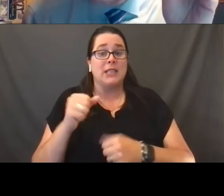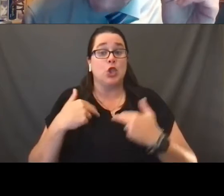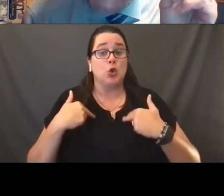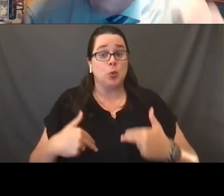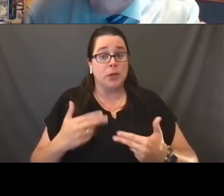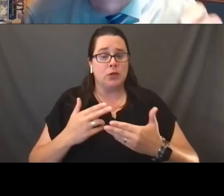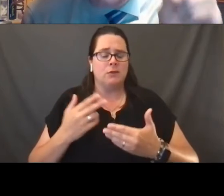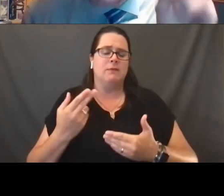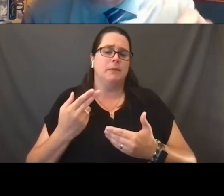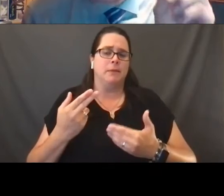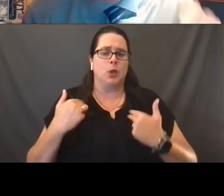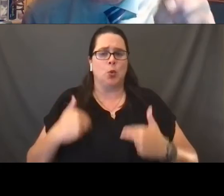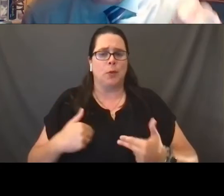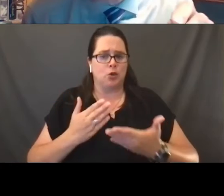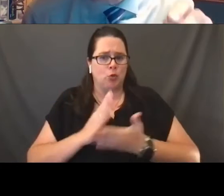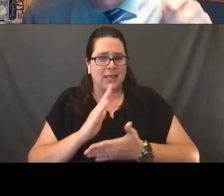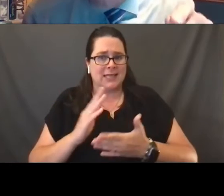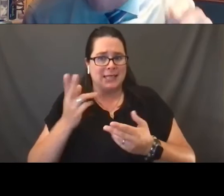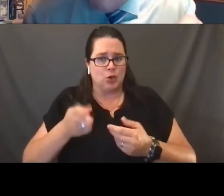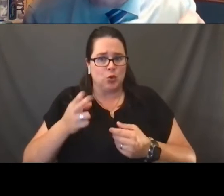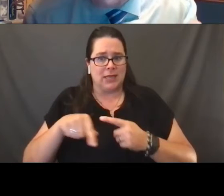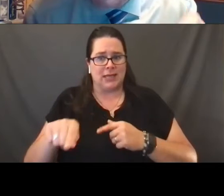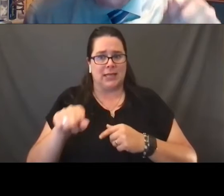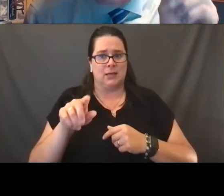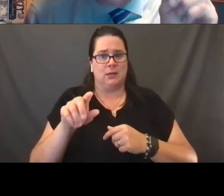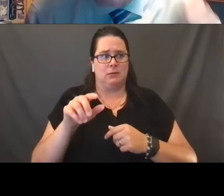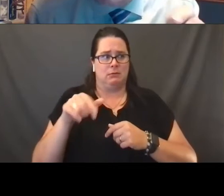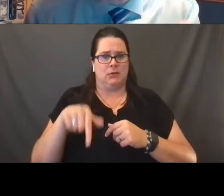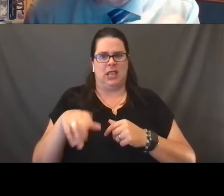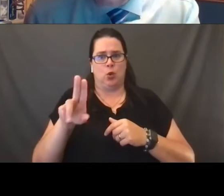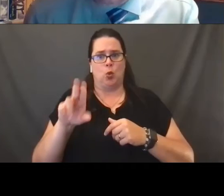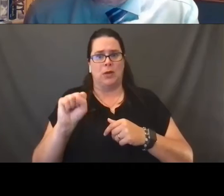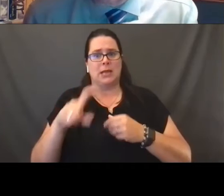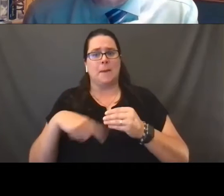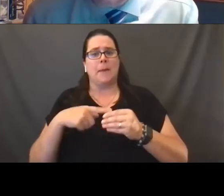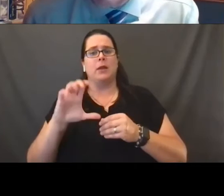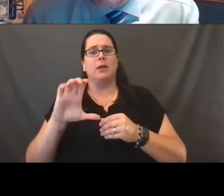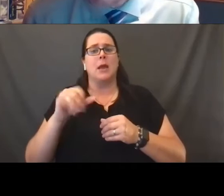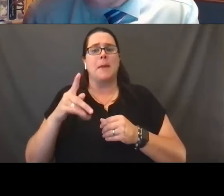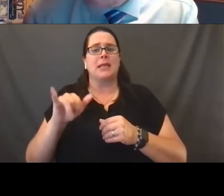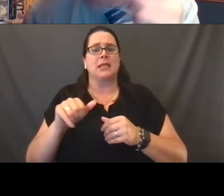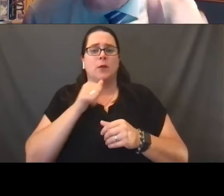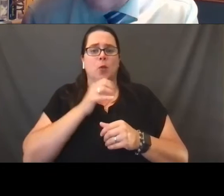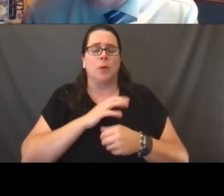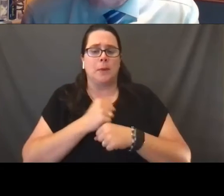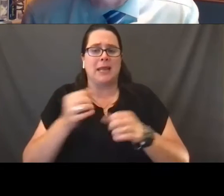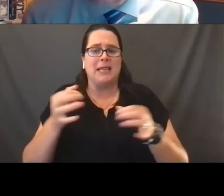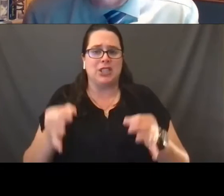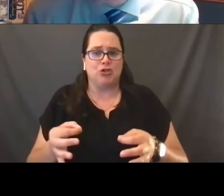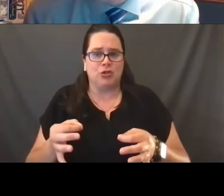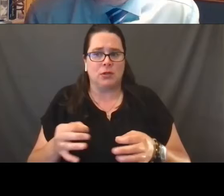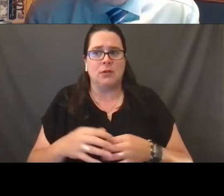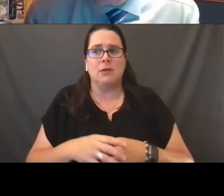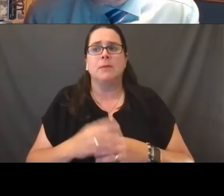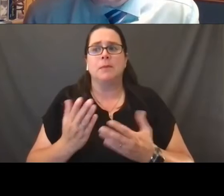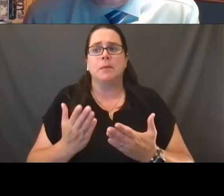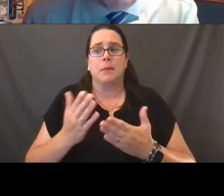and understanding in this country about the capacity of women to make decisions and for men as well to make decisions